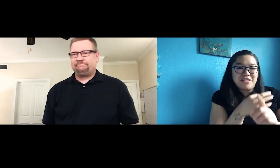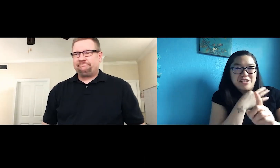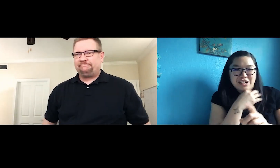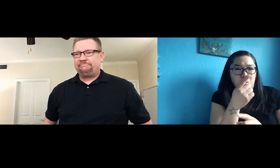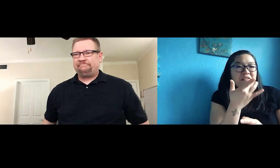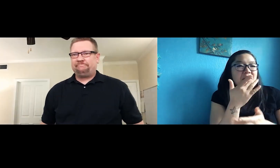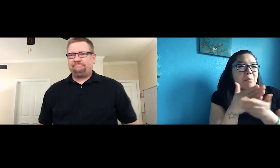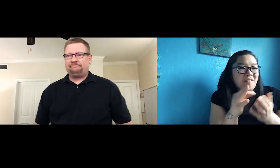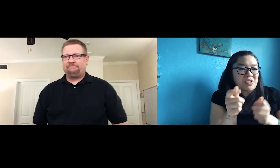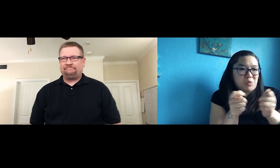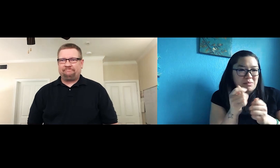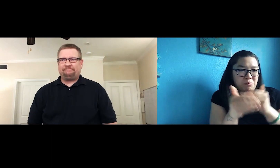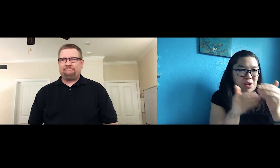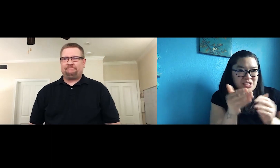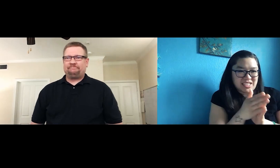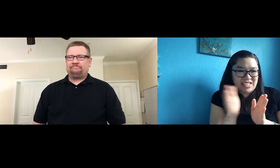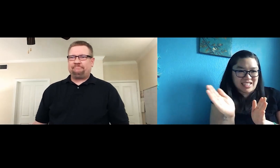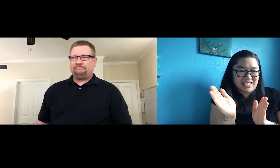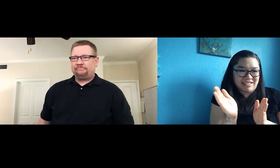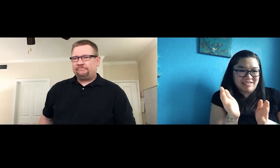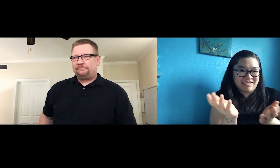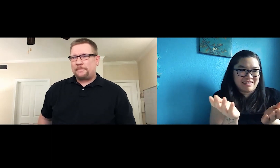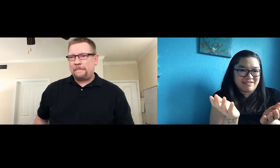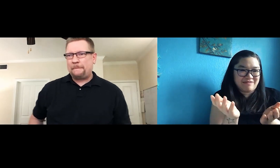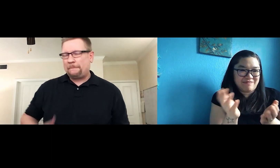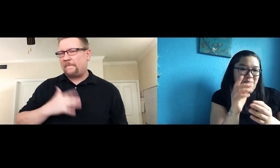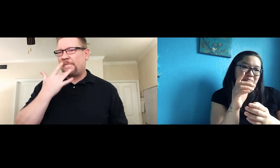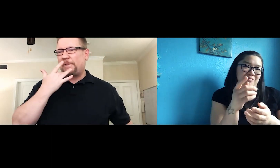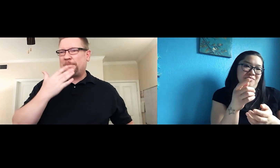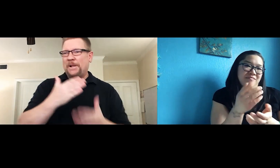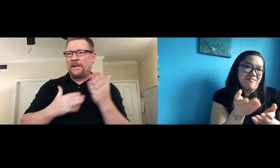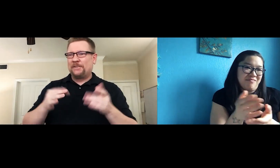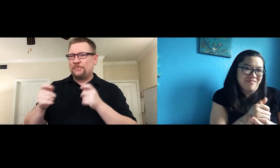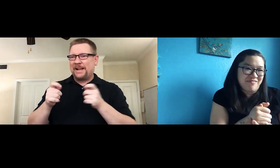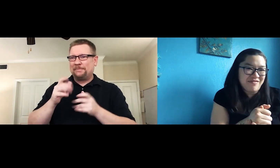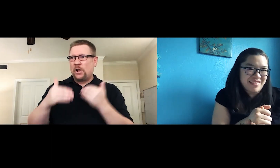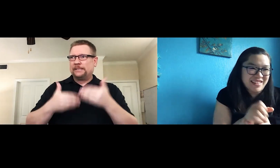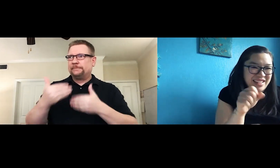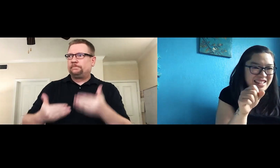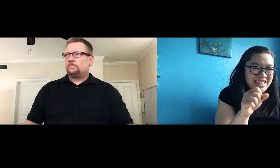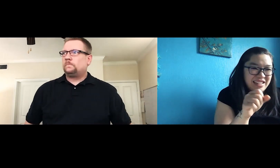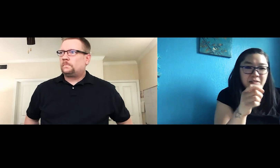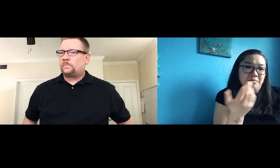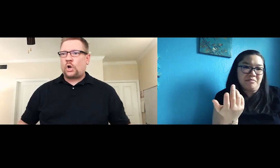What’s your favorite part of the directing process? My favorite part of the directing process?